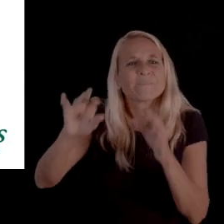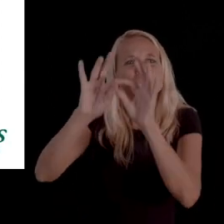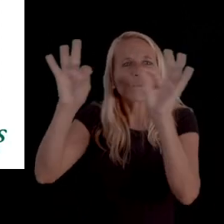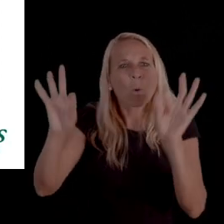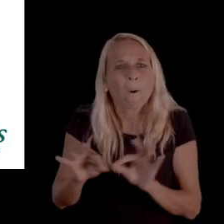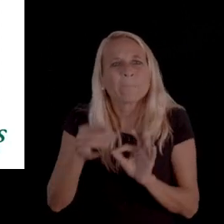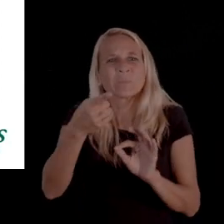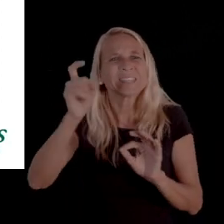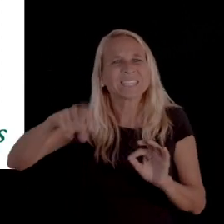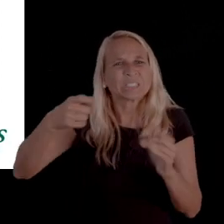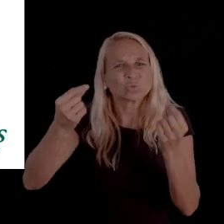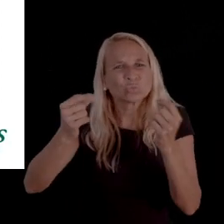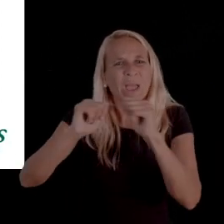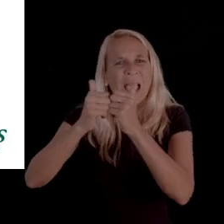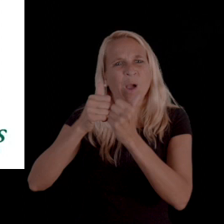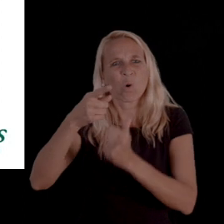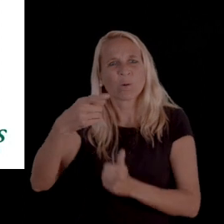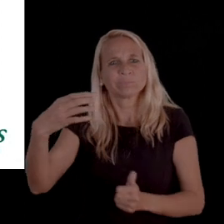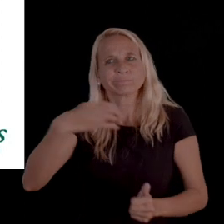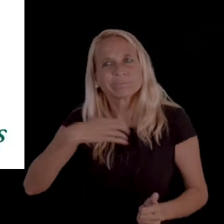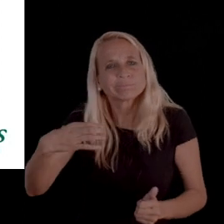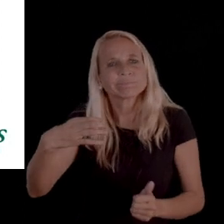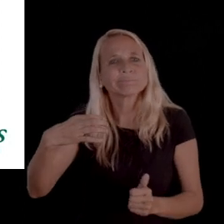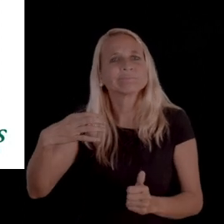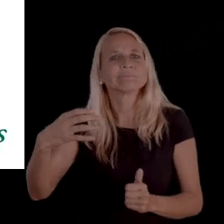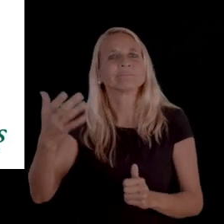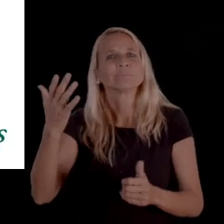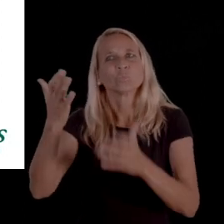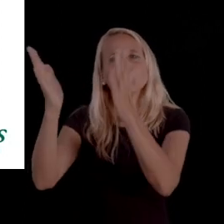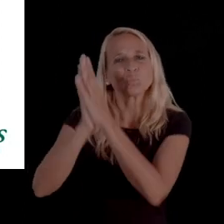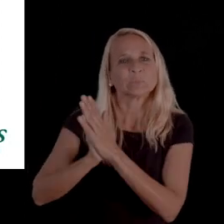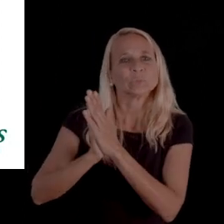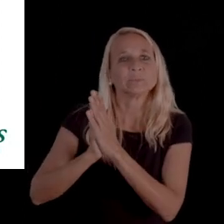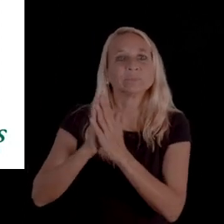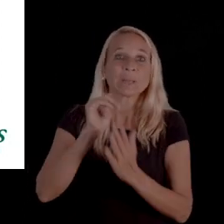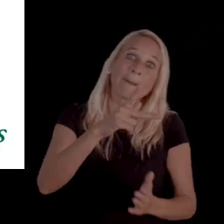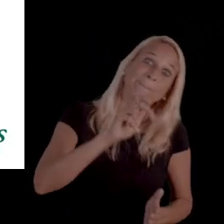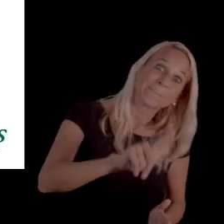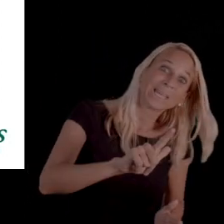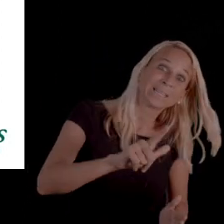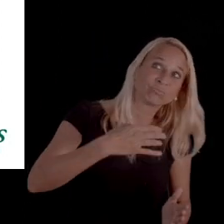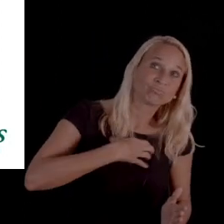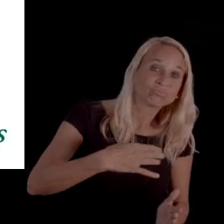and the forms that you can fill out to request both an appeal and/or a fair hearing.